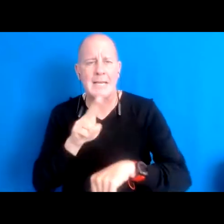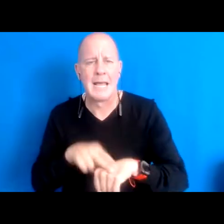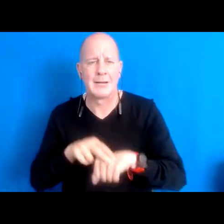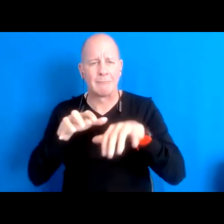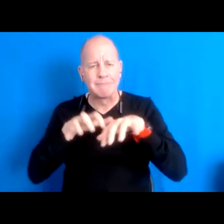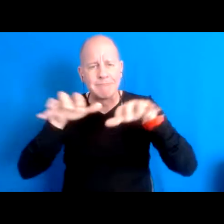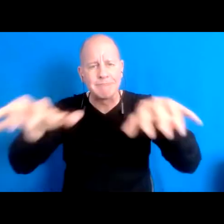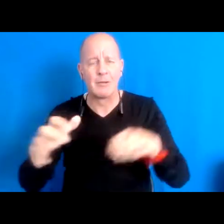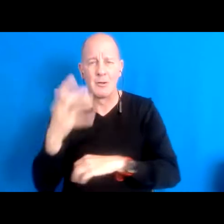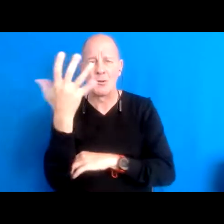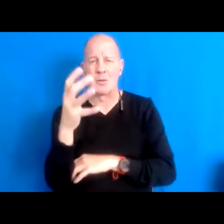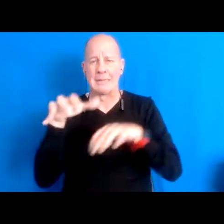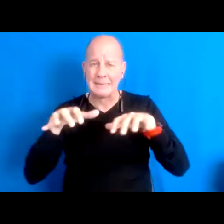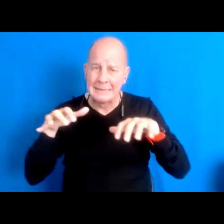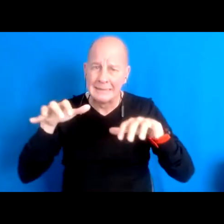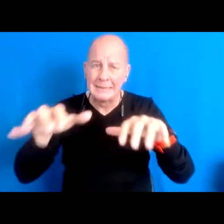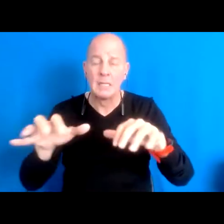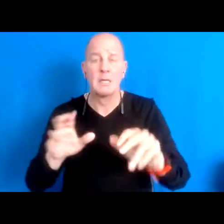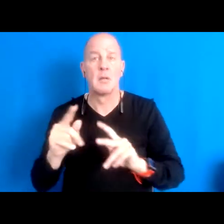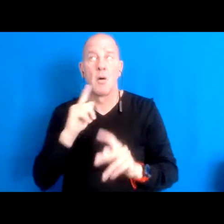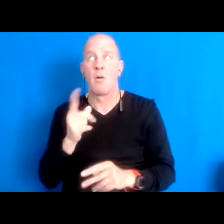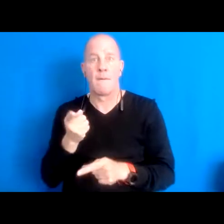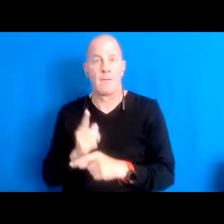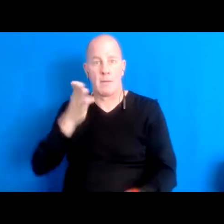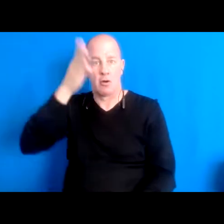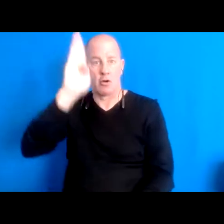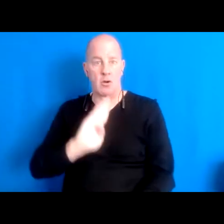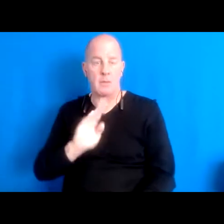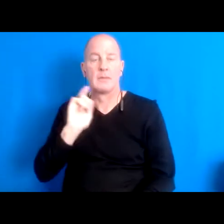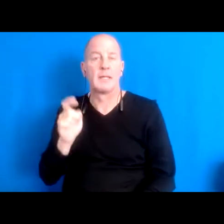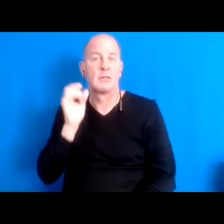all gifts from the divine because they can conceptualize that people, indigenous groups